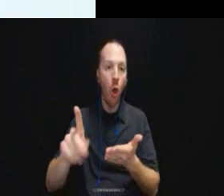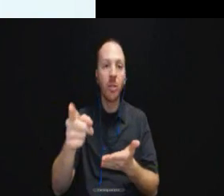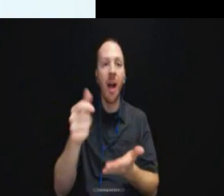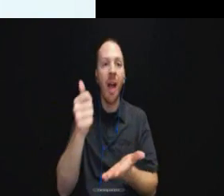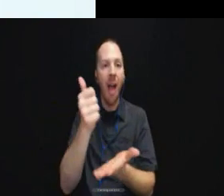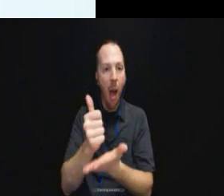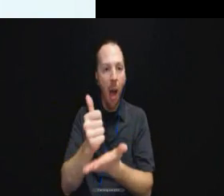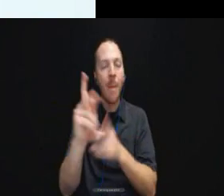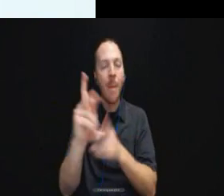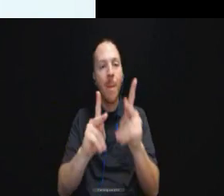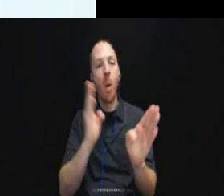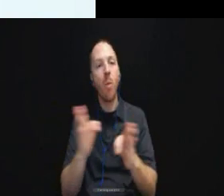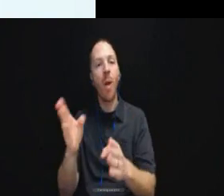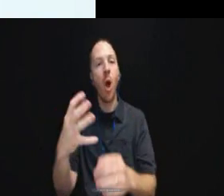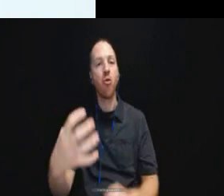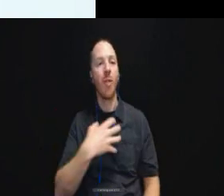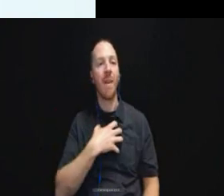grievances.